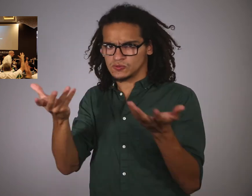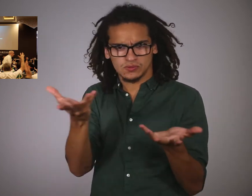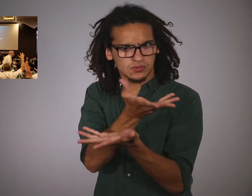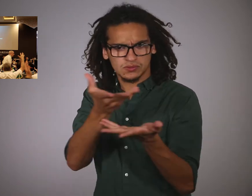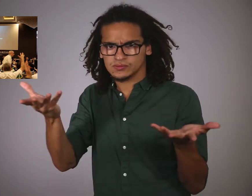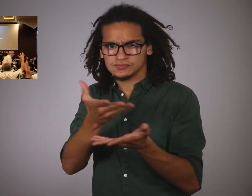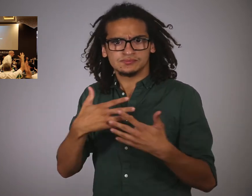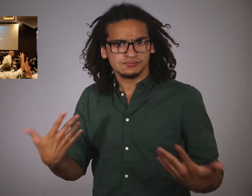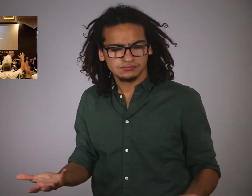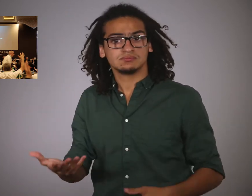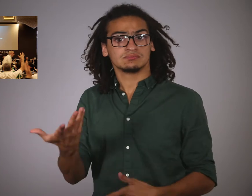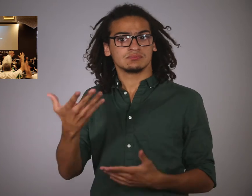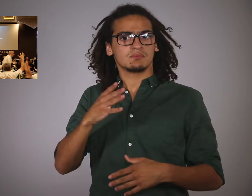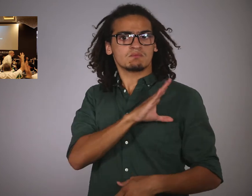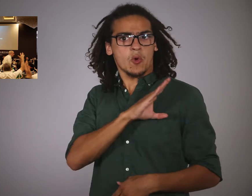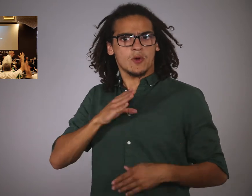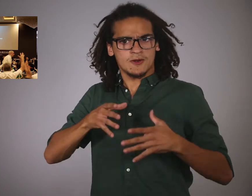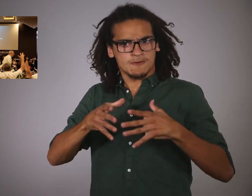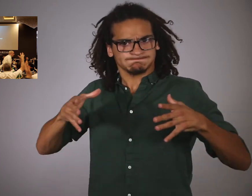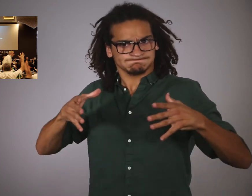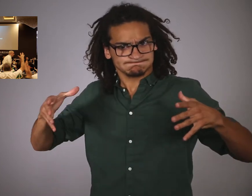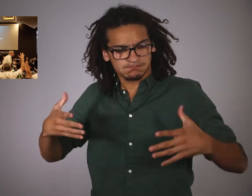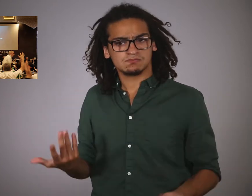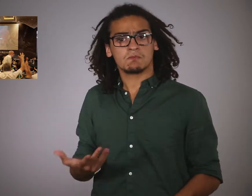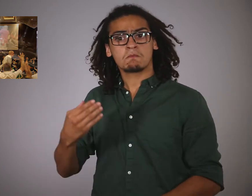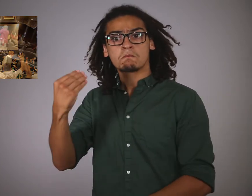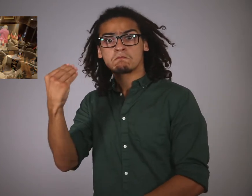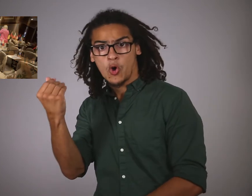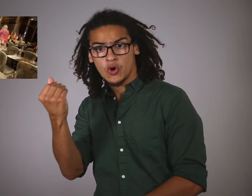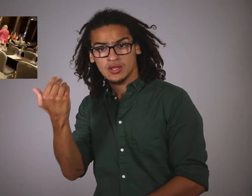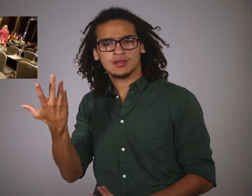and deaf sports, adding new members, money, and future